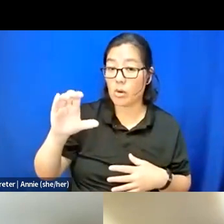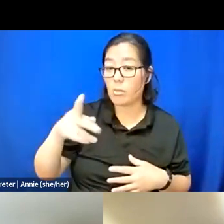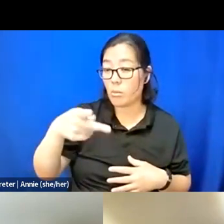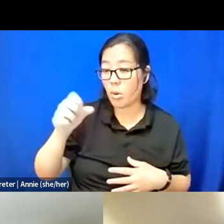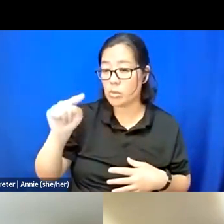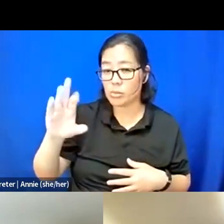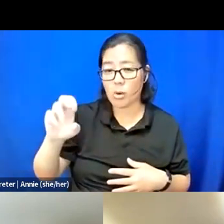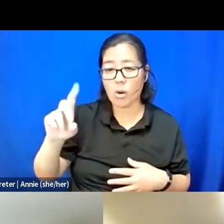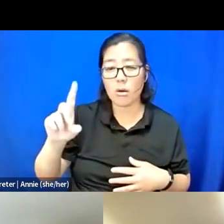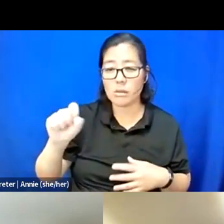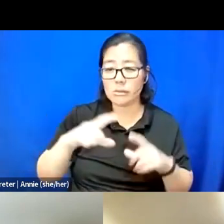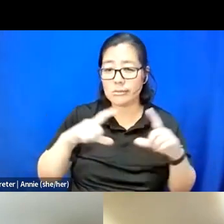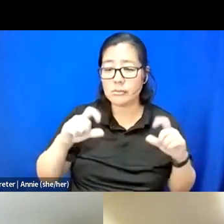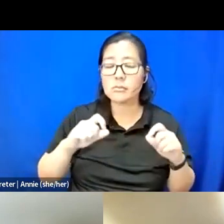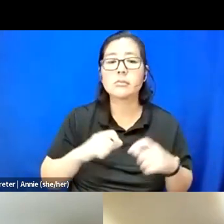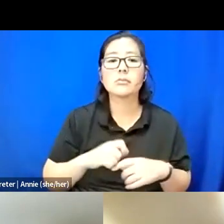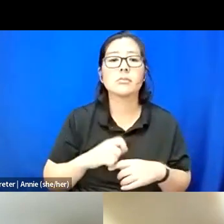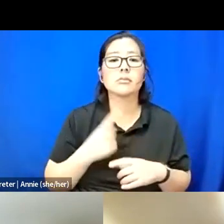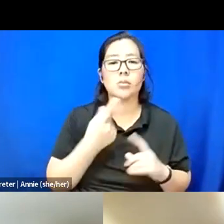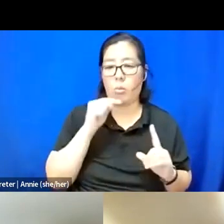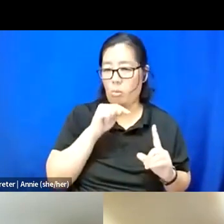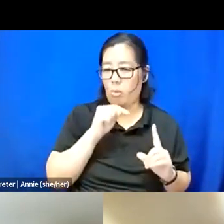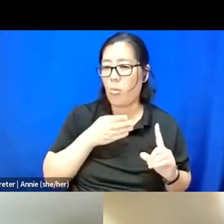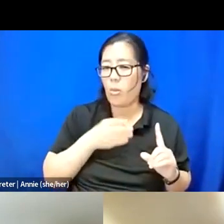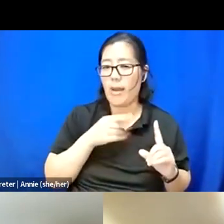So that's one way that I feel like you can share community with others.